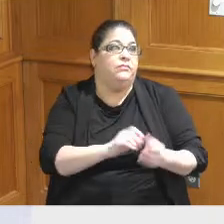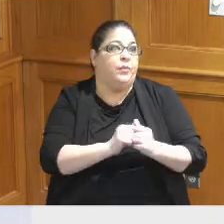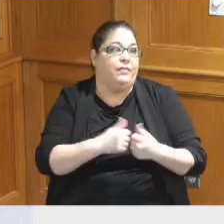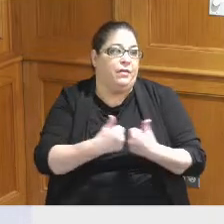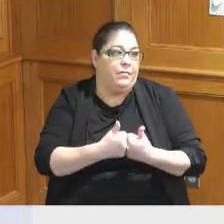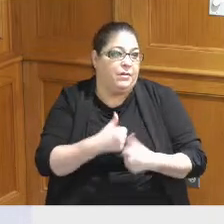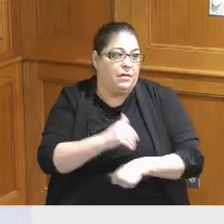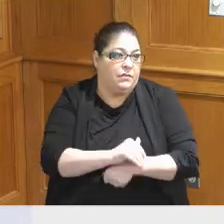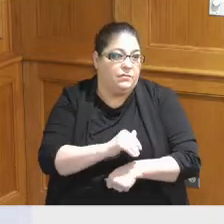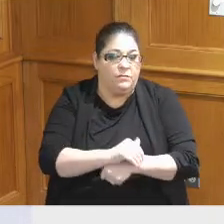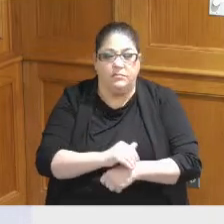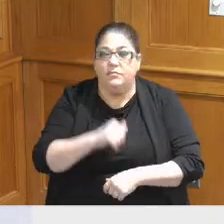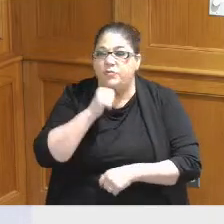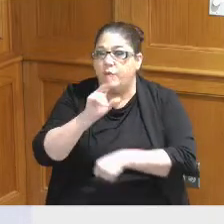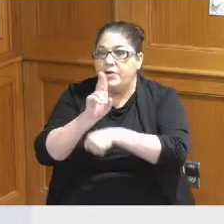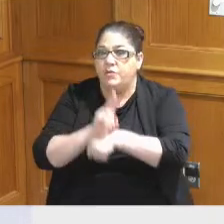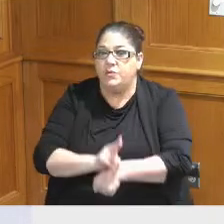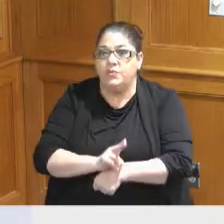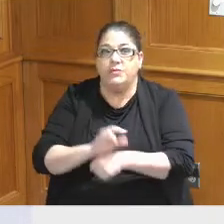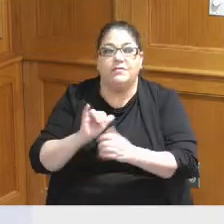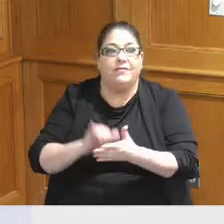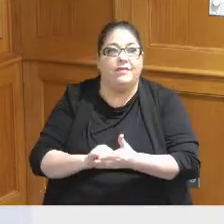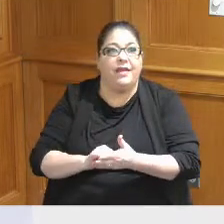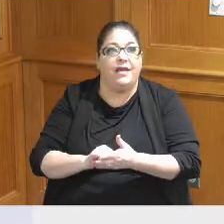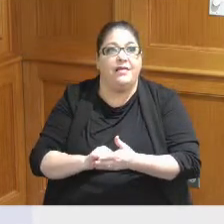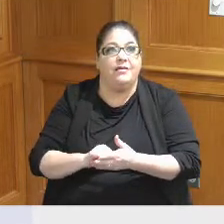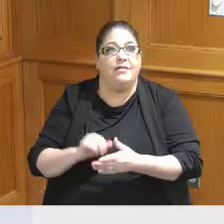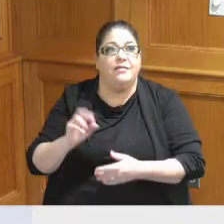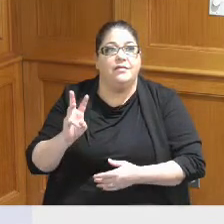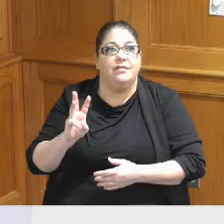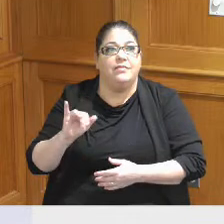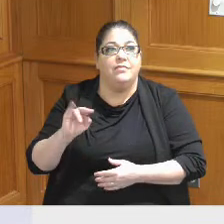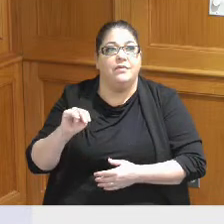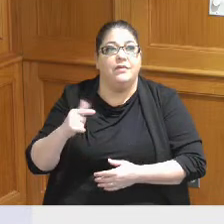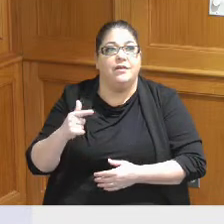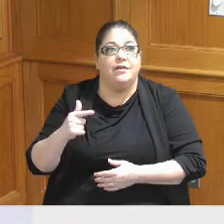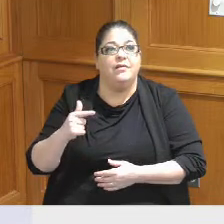do not get used to that Wing that's coming off of the building that was designed